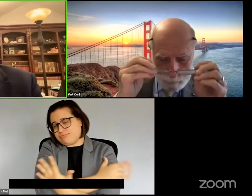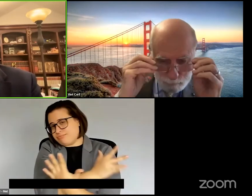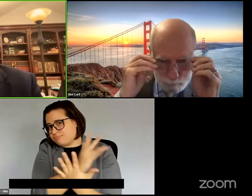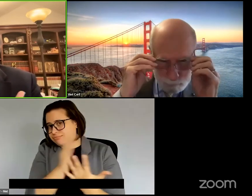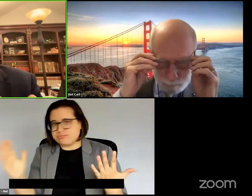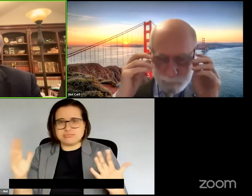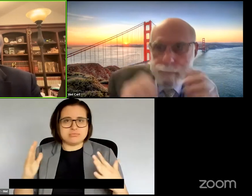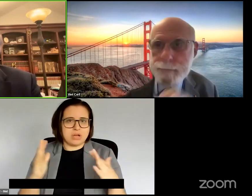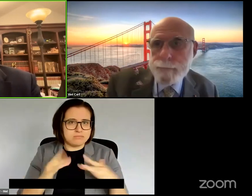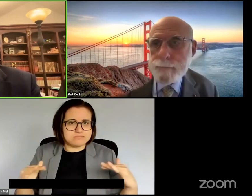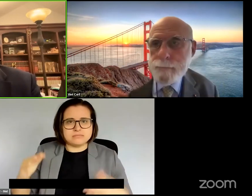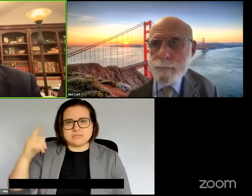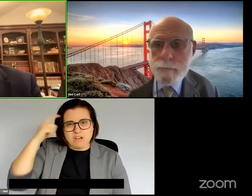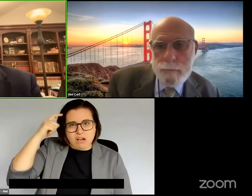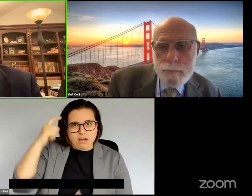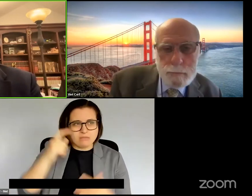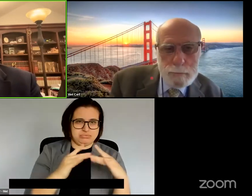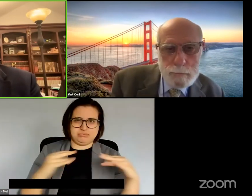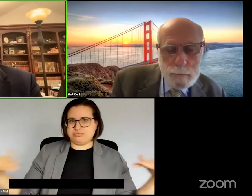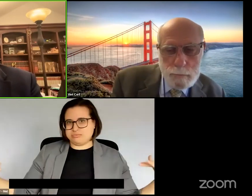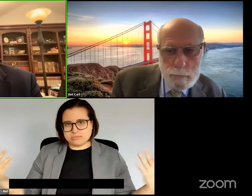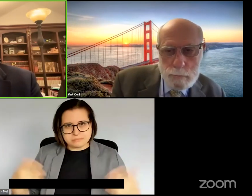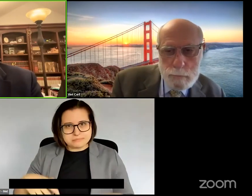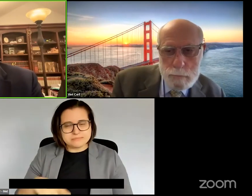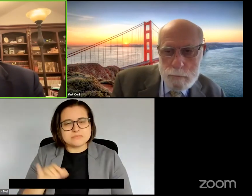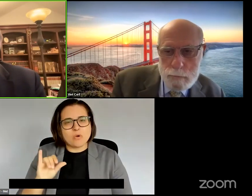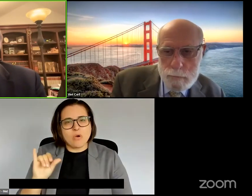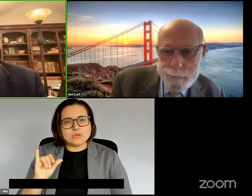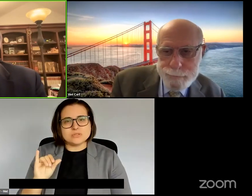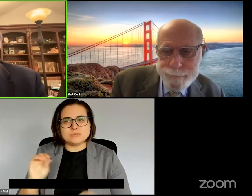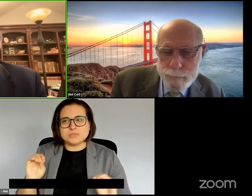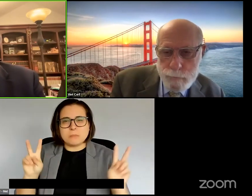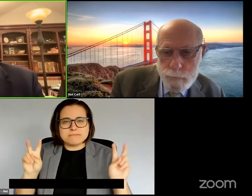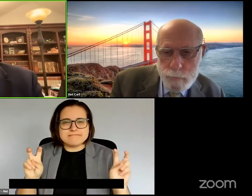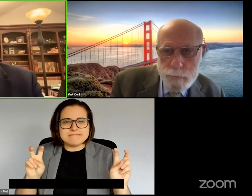disabilities and the fact that there's no get-out-of-jail-free card.